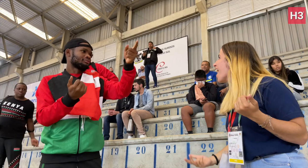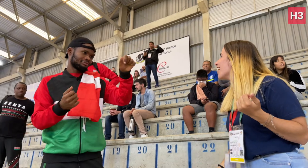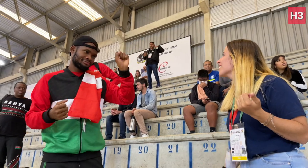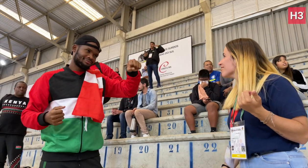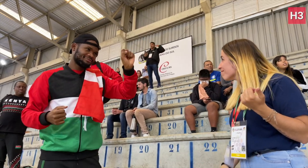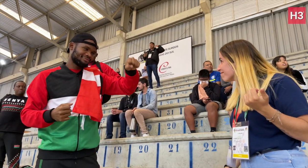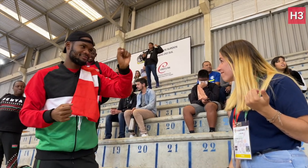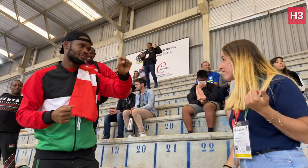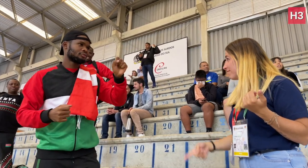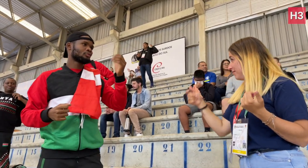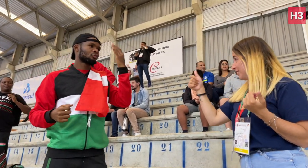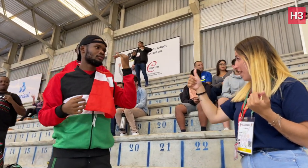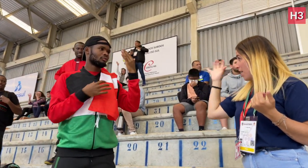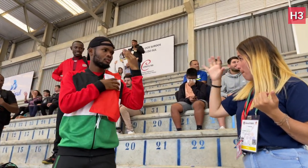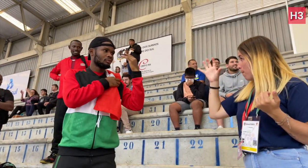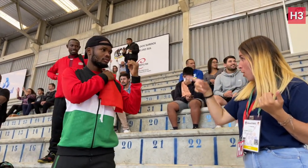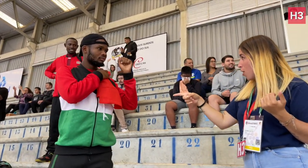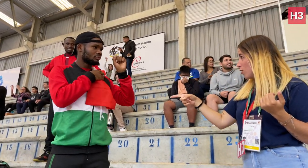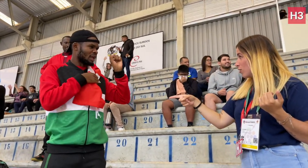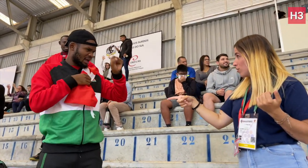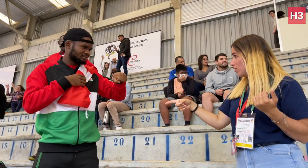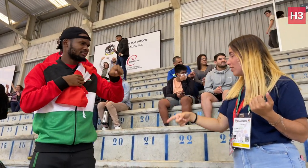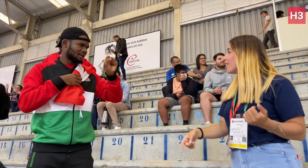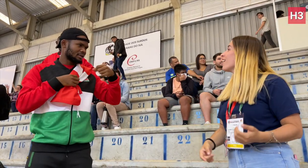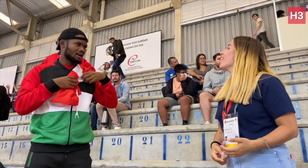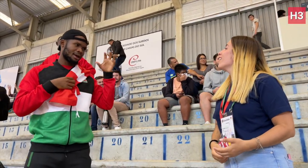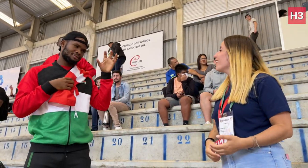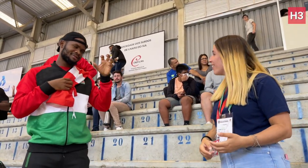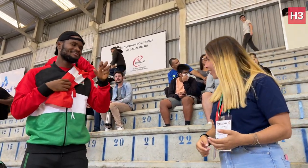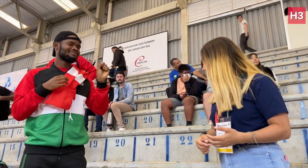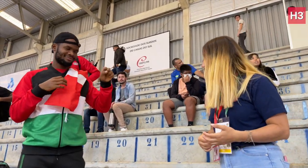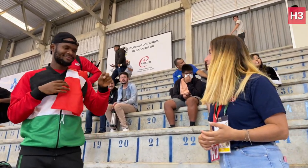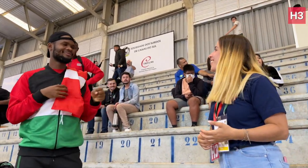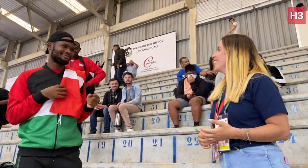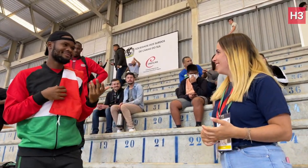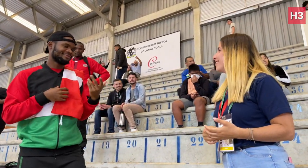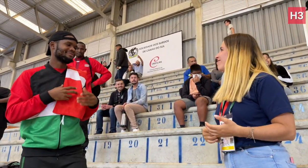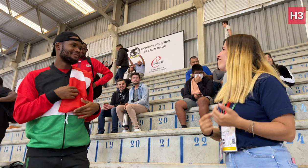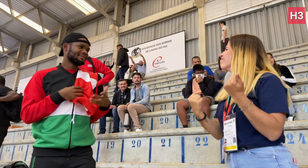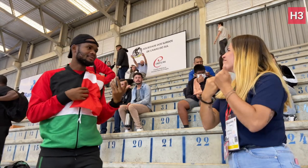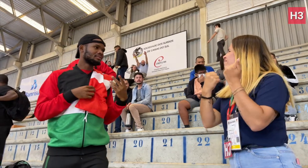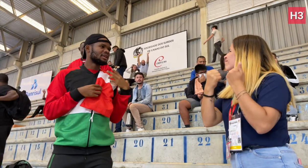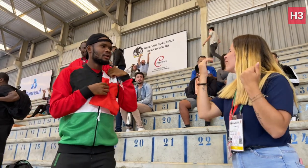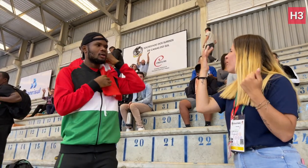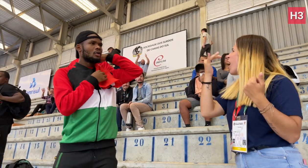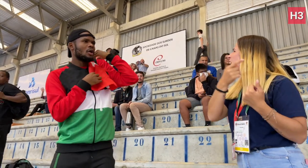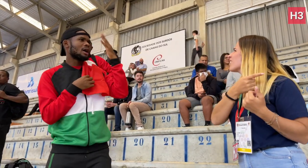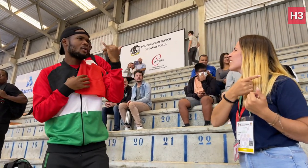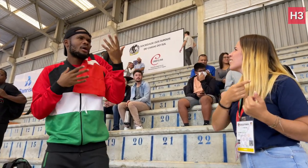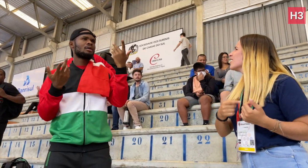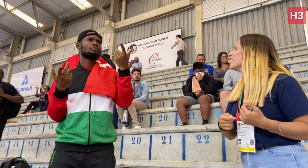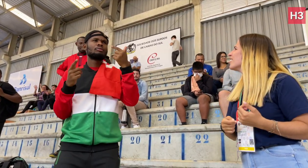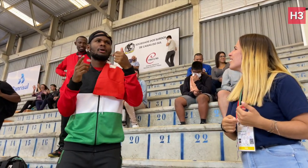to win. Why are you supporting them? I’m rooting for them because